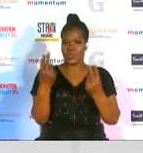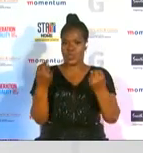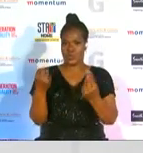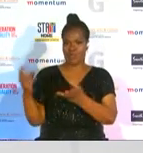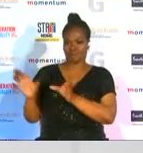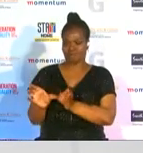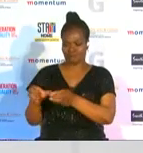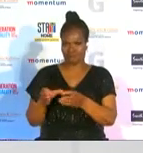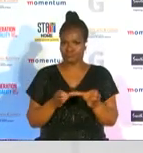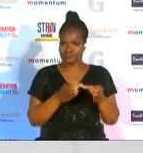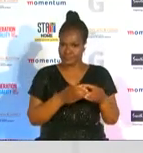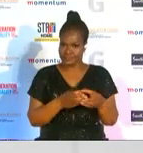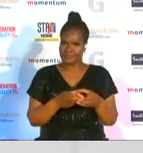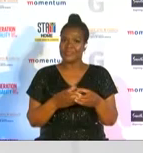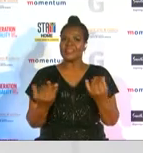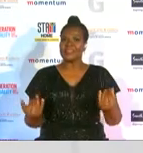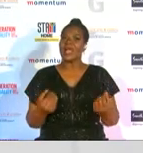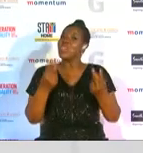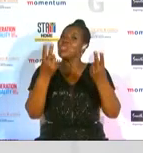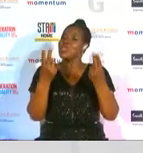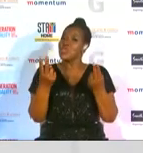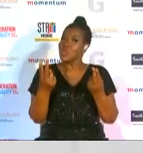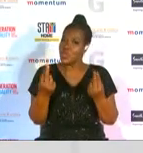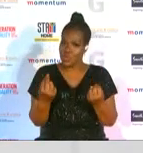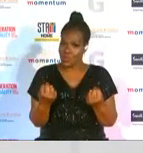awards platform the brand new african women in sport awards